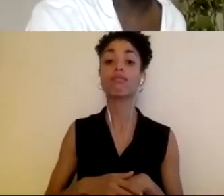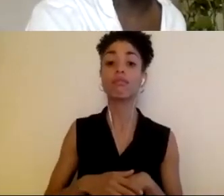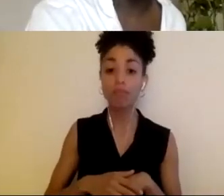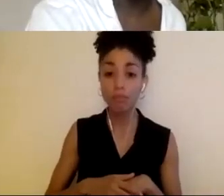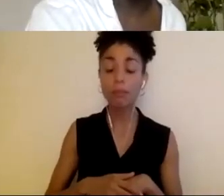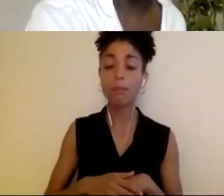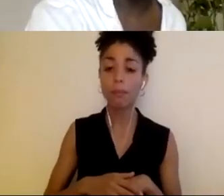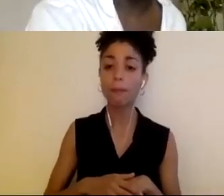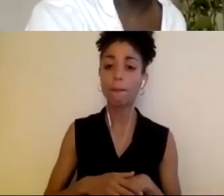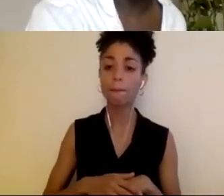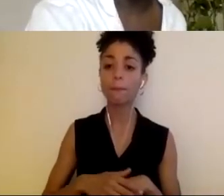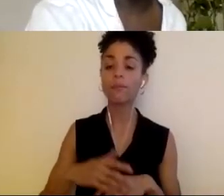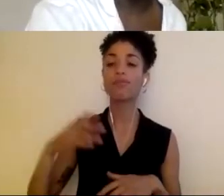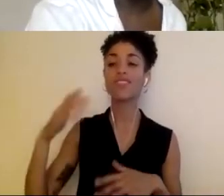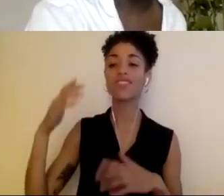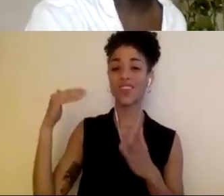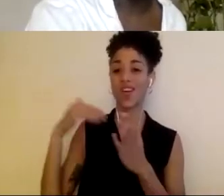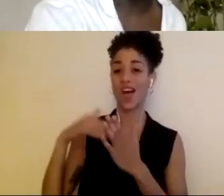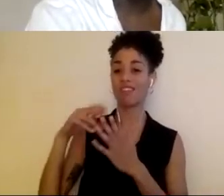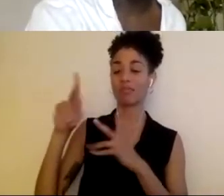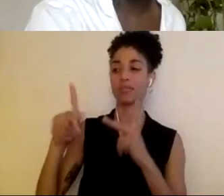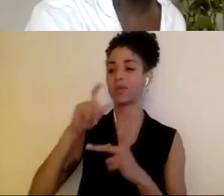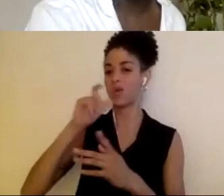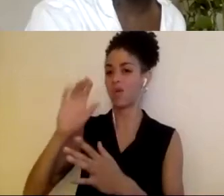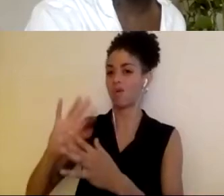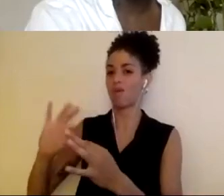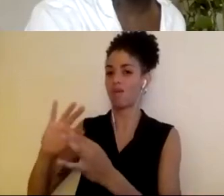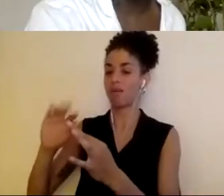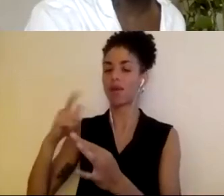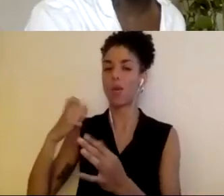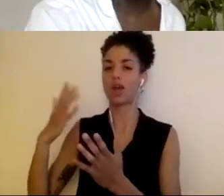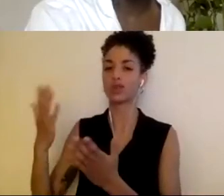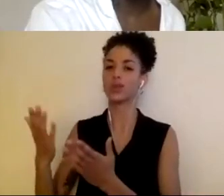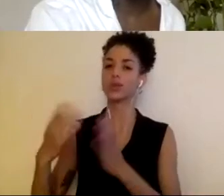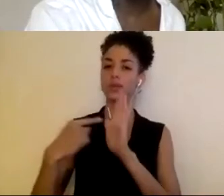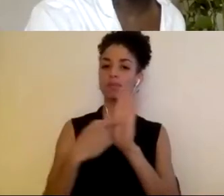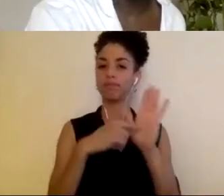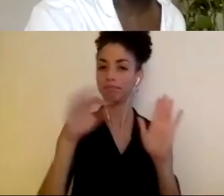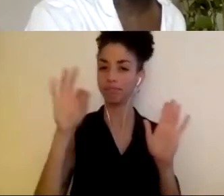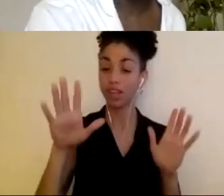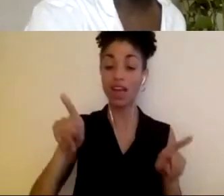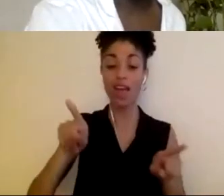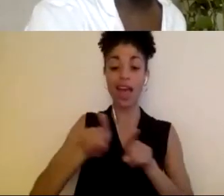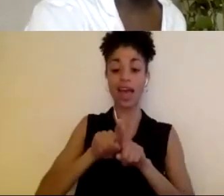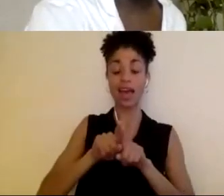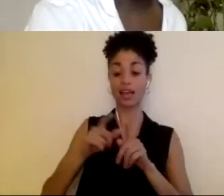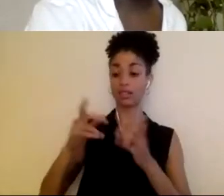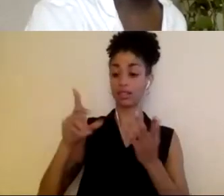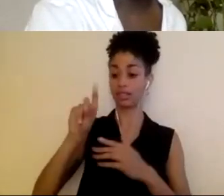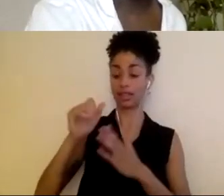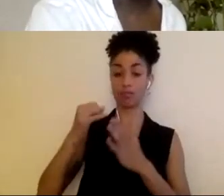talked about, but often, in my experience as disabled artist, I'm often approached